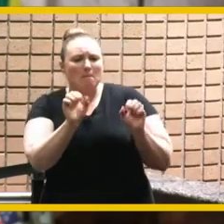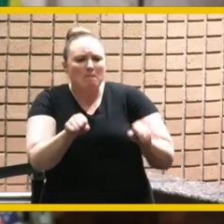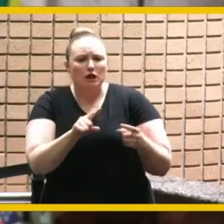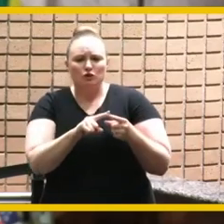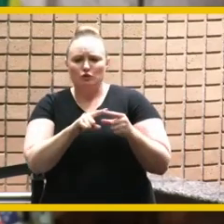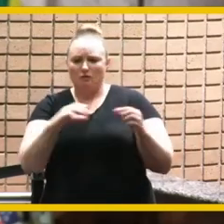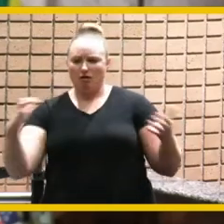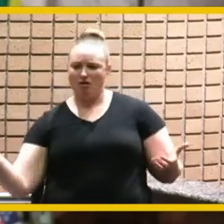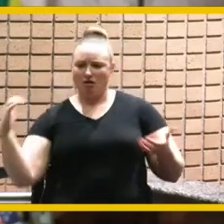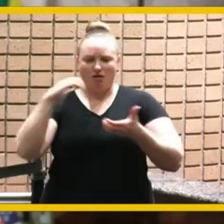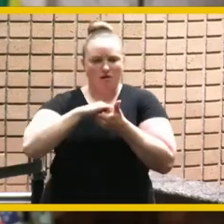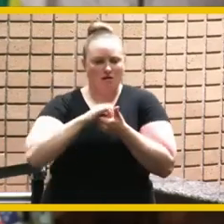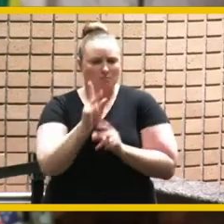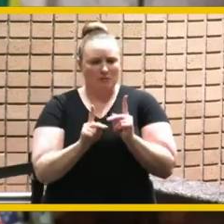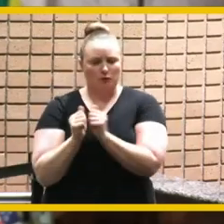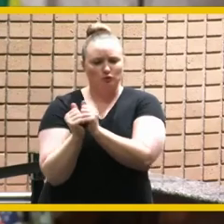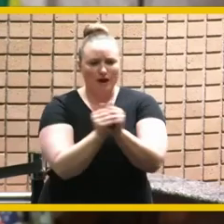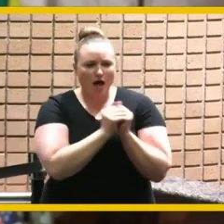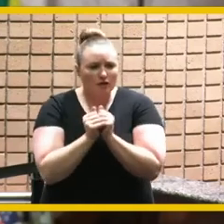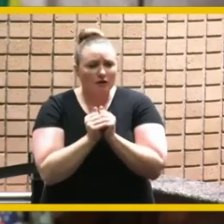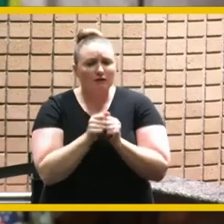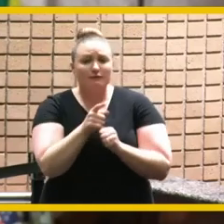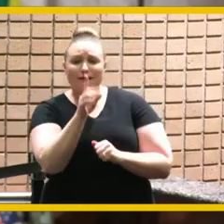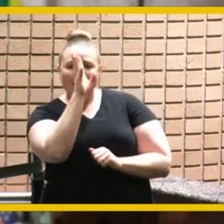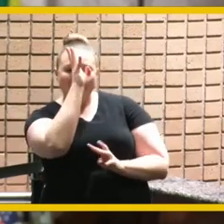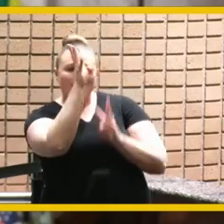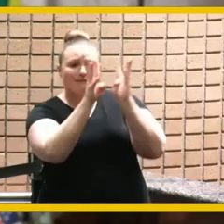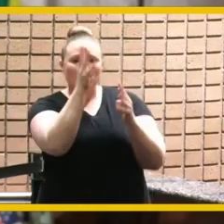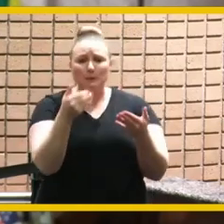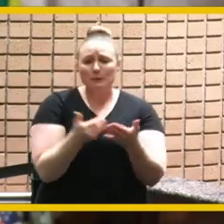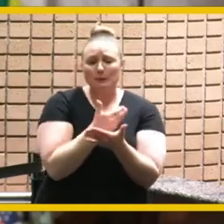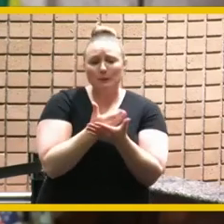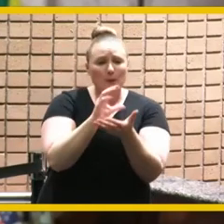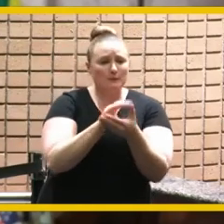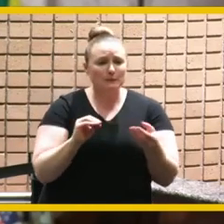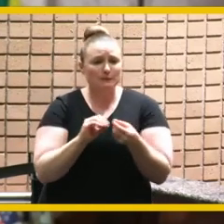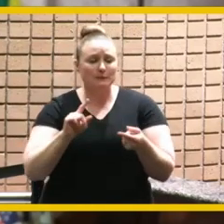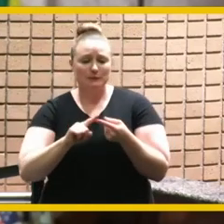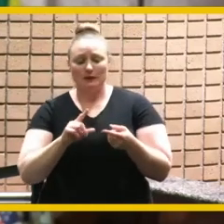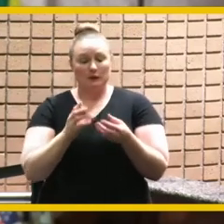he's been an innovator in developing new solutions to our state's most intractable